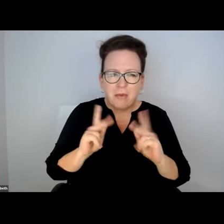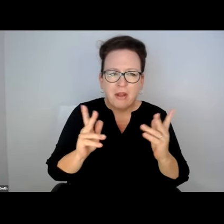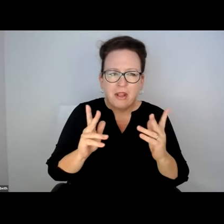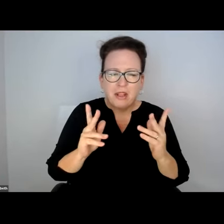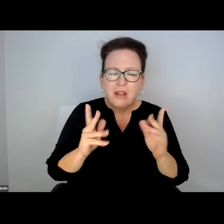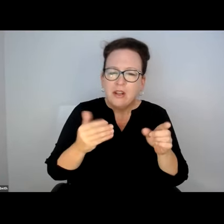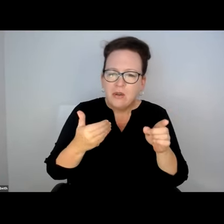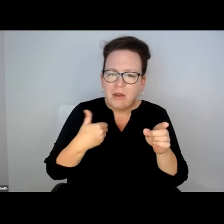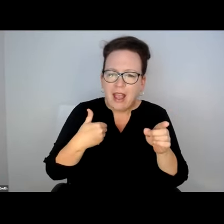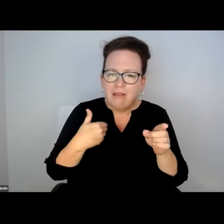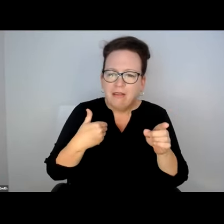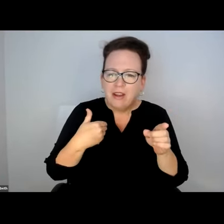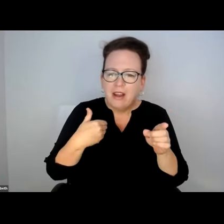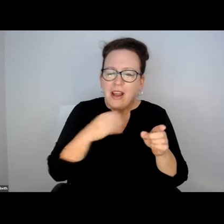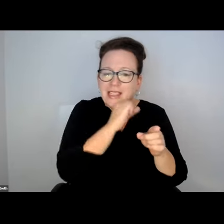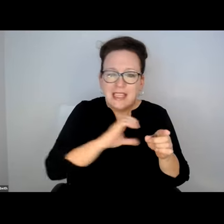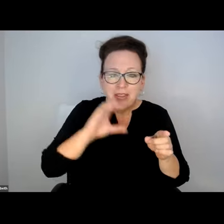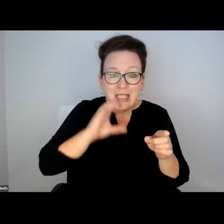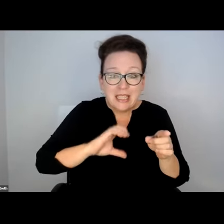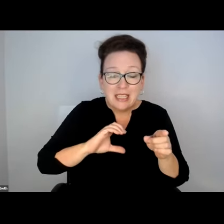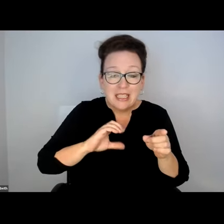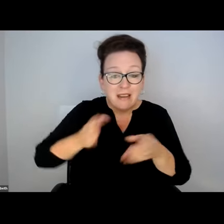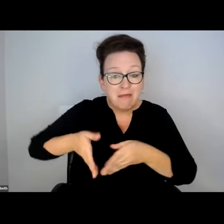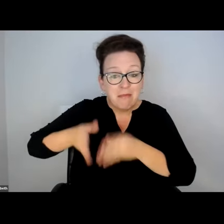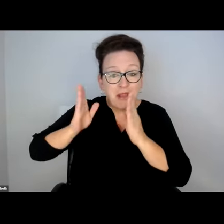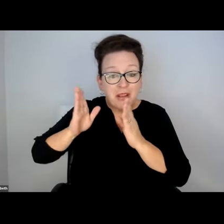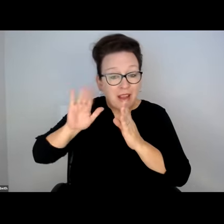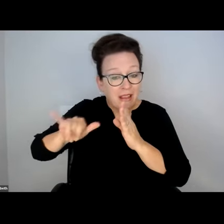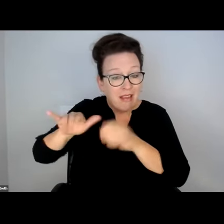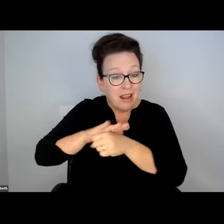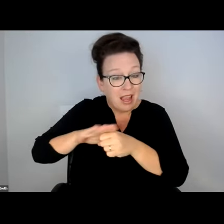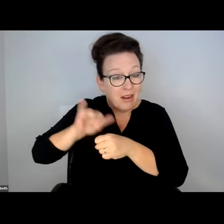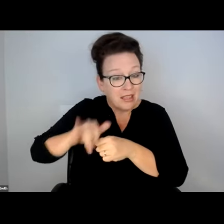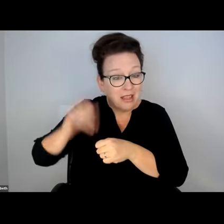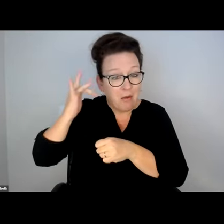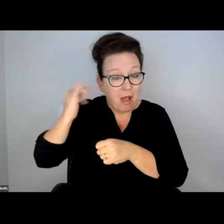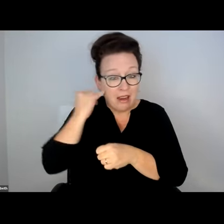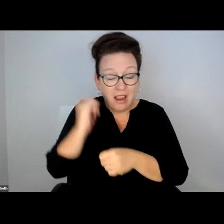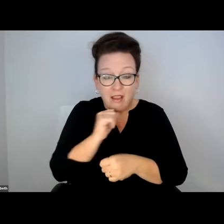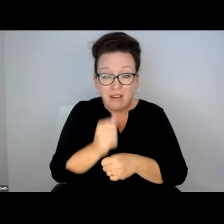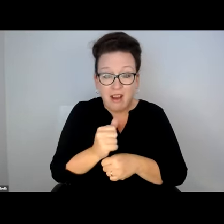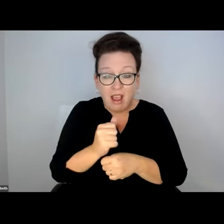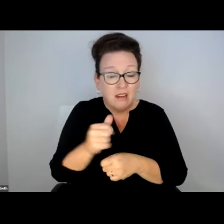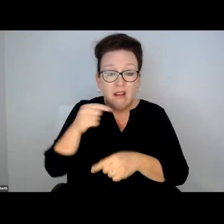I KEPT ASKING PEOPLE. IS THERE A SENIOR COMPLEX IN